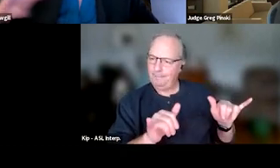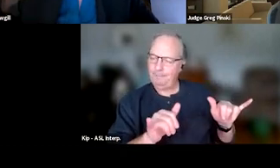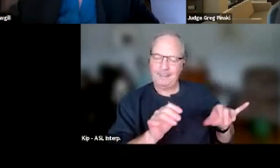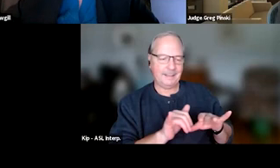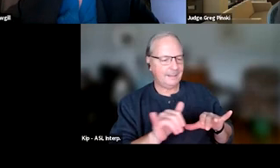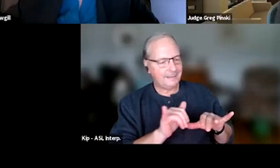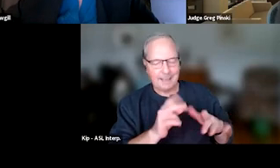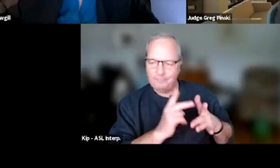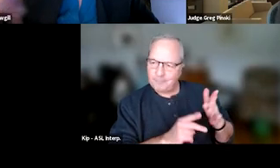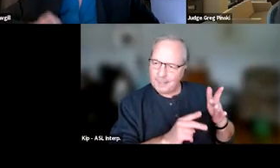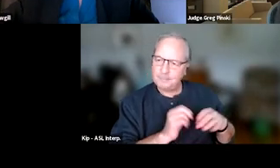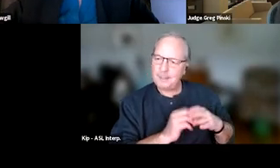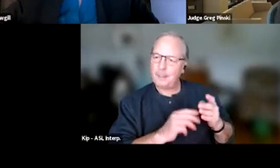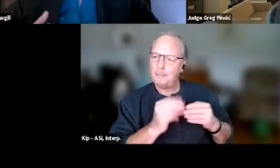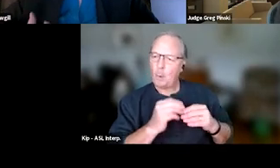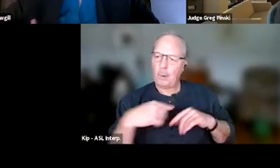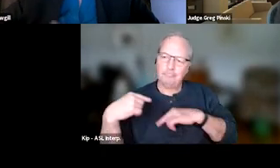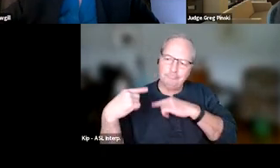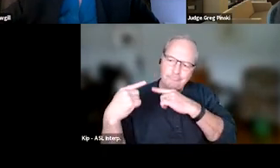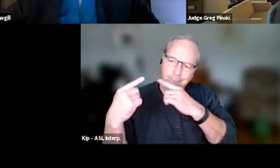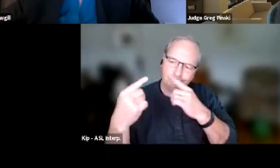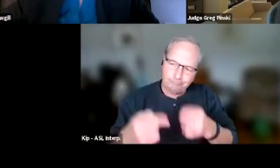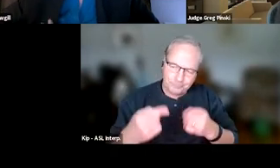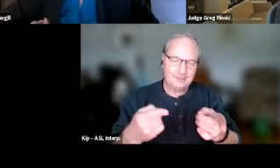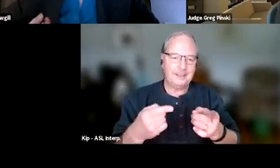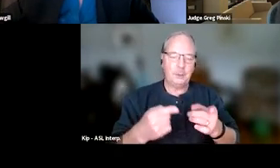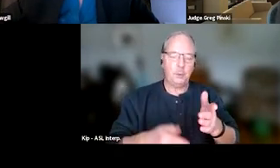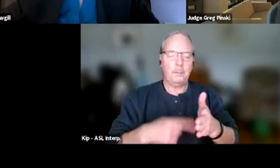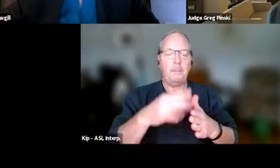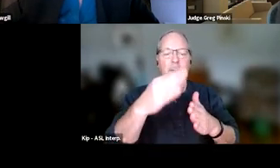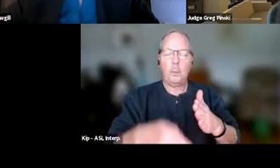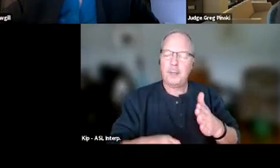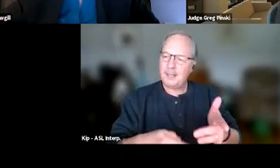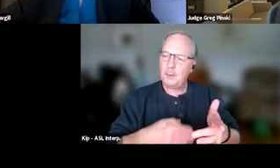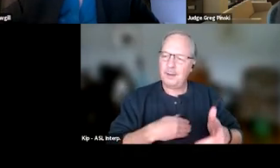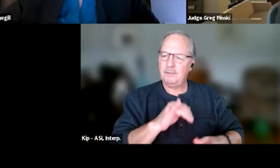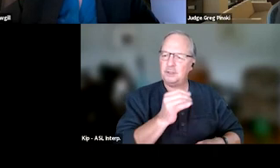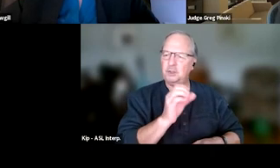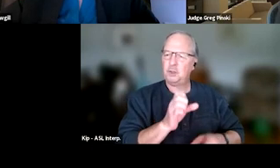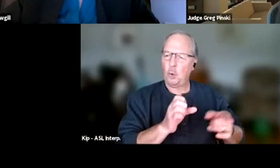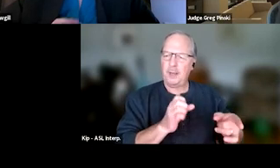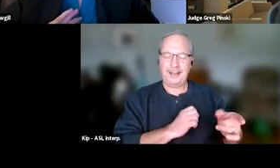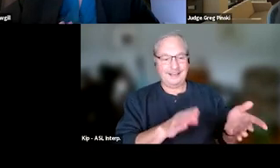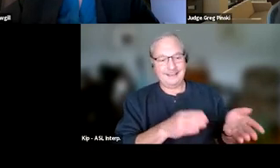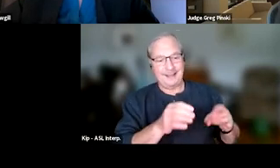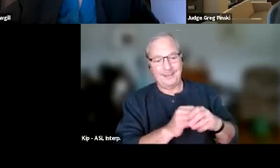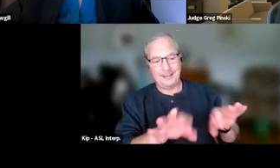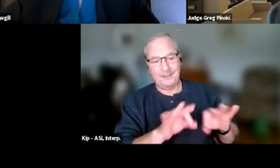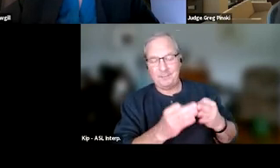they've been in the program the whole time. And you come up on a weekend, and you have Joe who had a death in the family, he reached out to his sponsor,